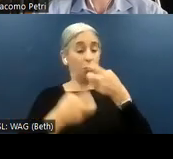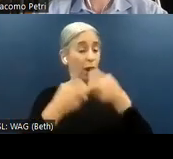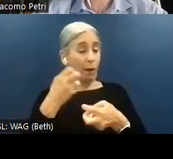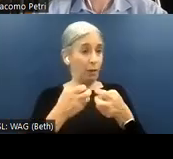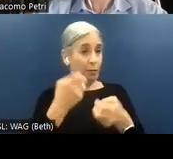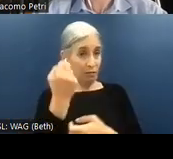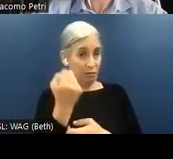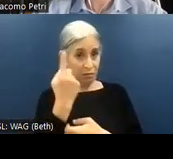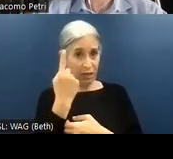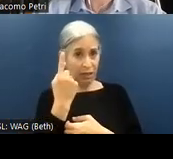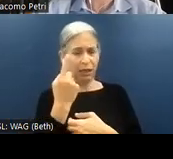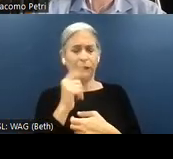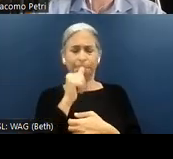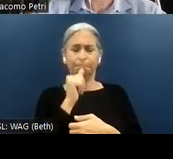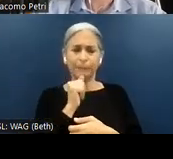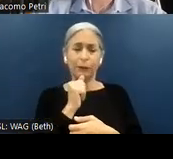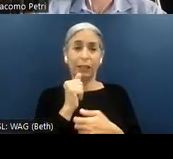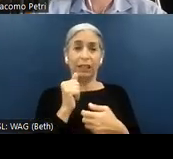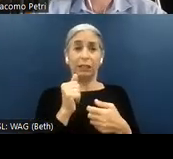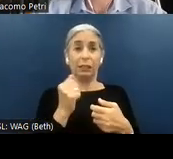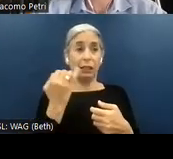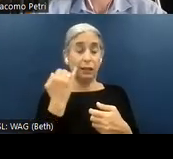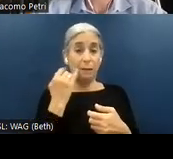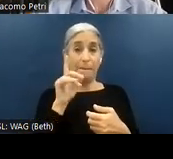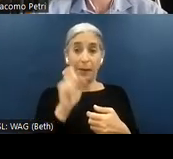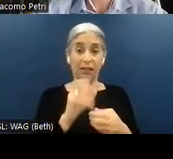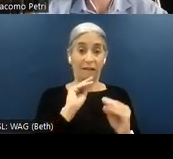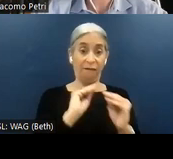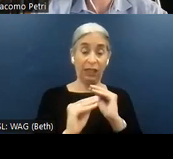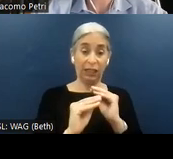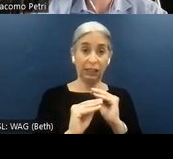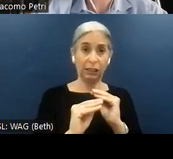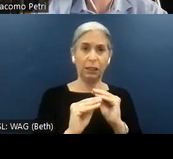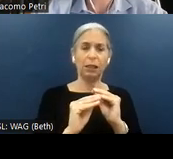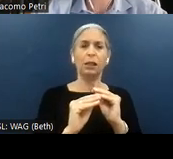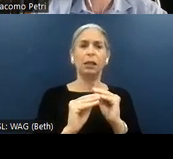its severity, which represents a metric to understand how impactful is the issue for